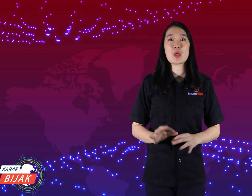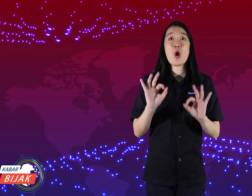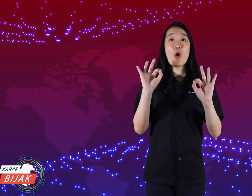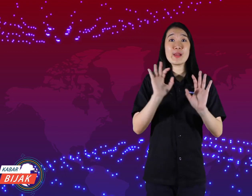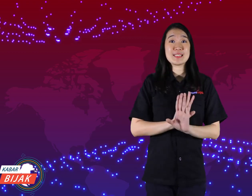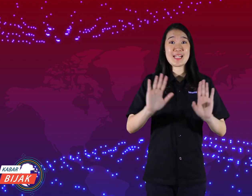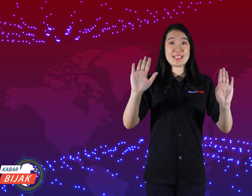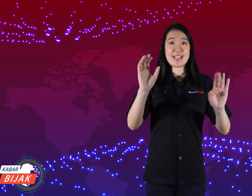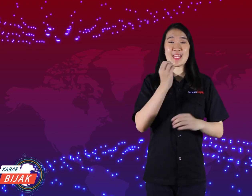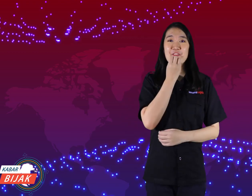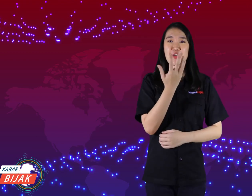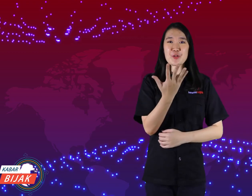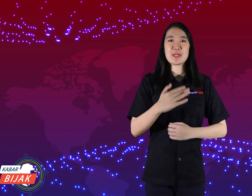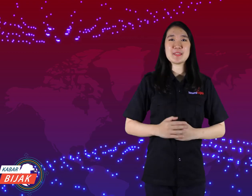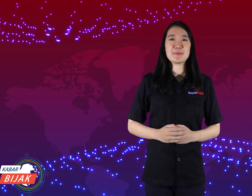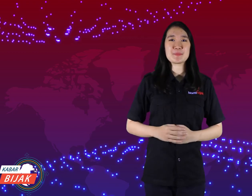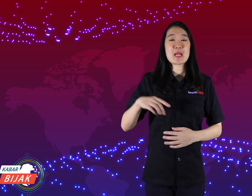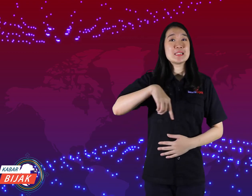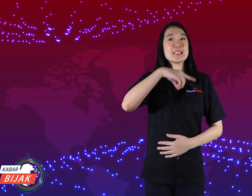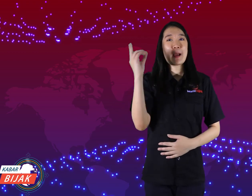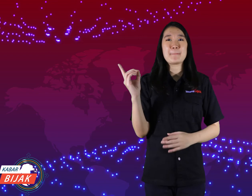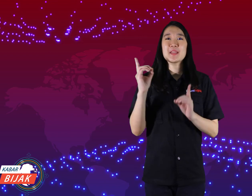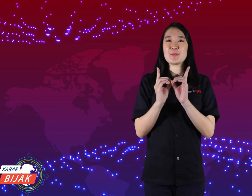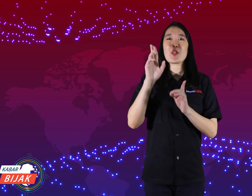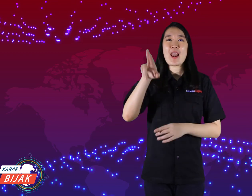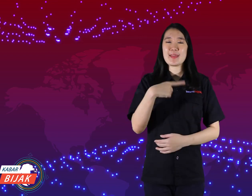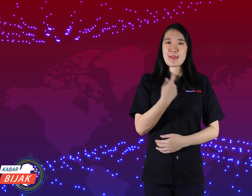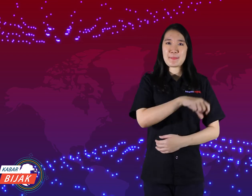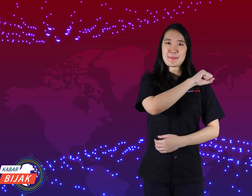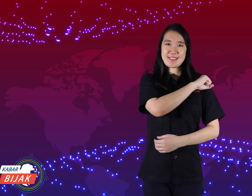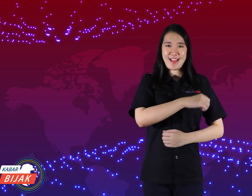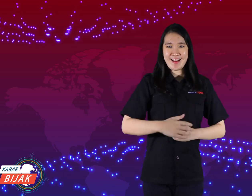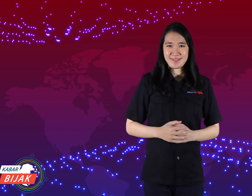Okay, that's all the information. See you again at KamiBijak.